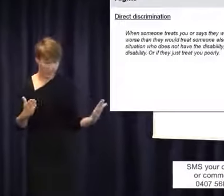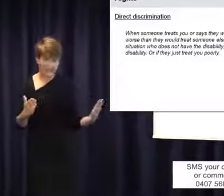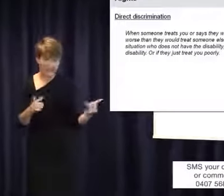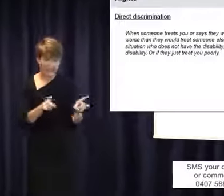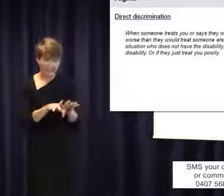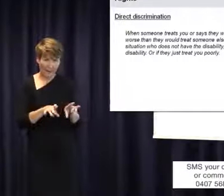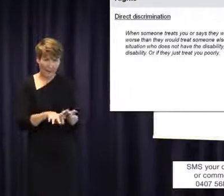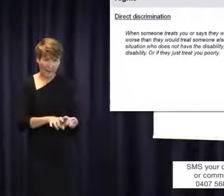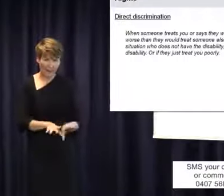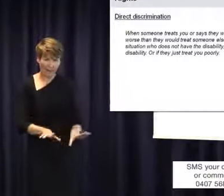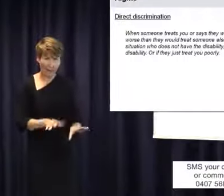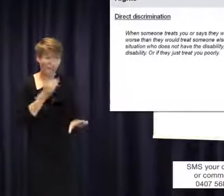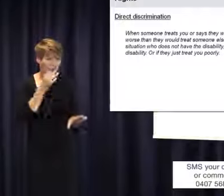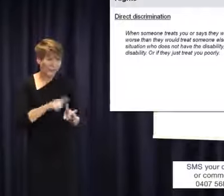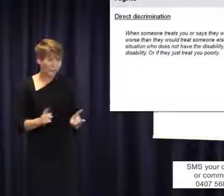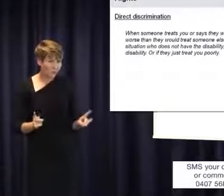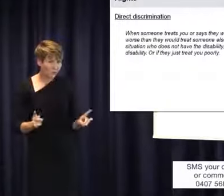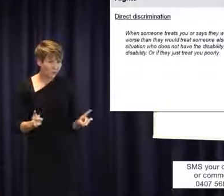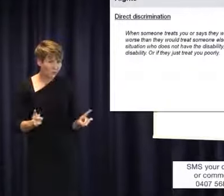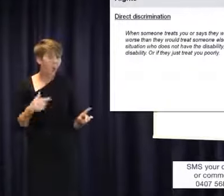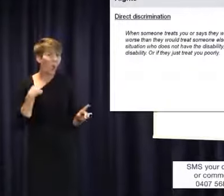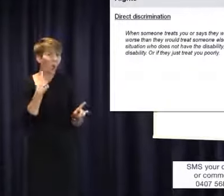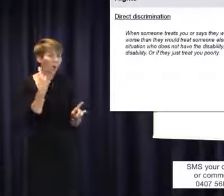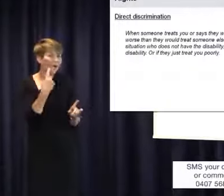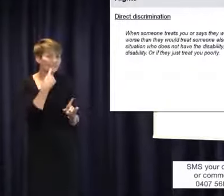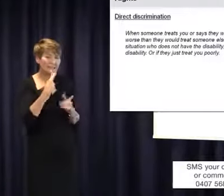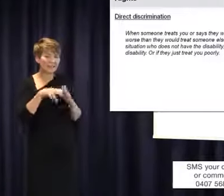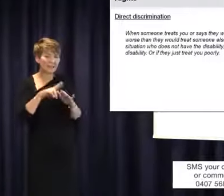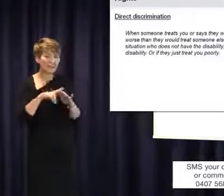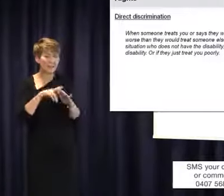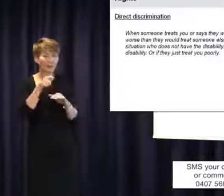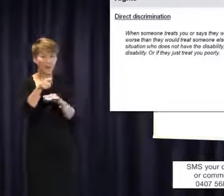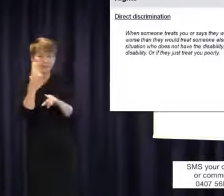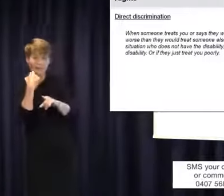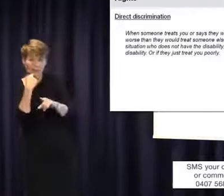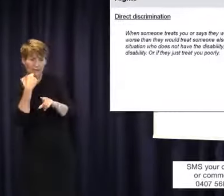one law says that it's illegal when someone treats you worse than other people and another